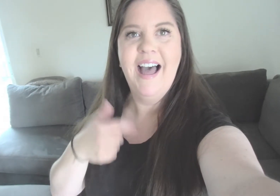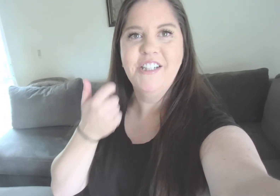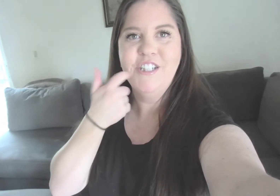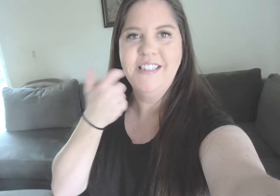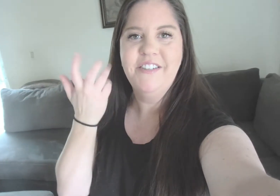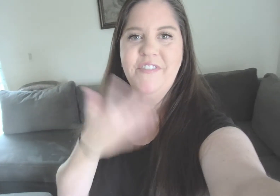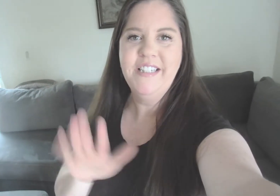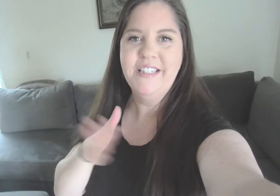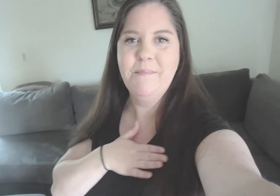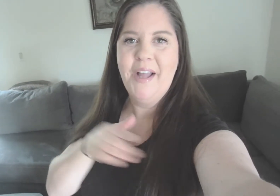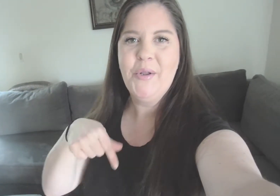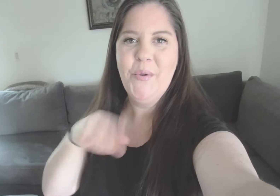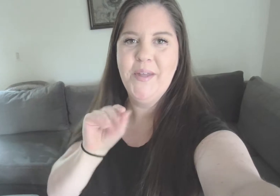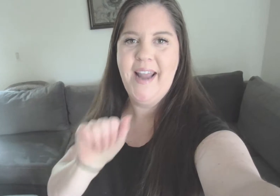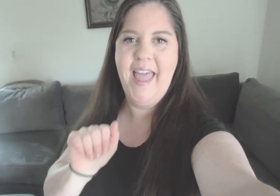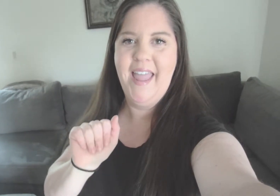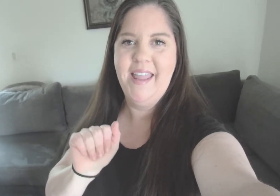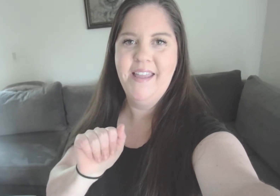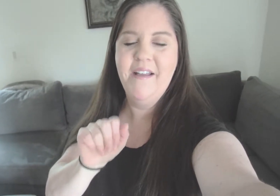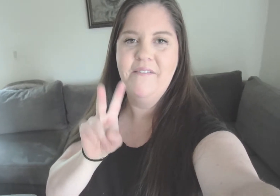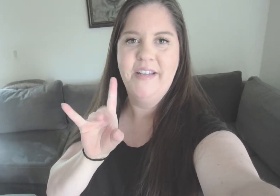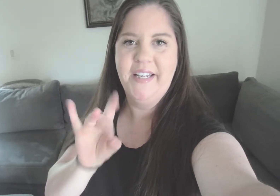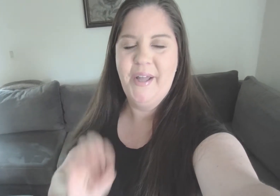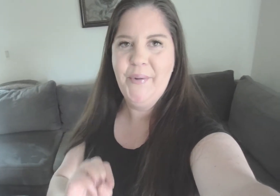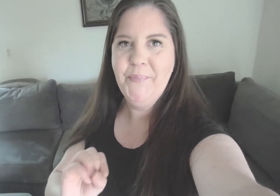I just finished my Q & A video